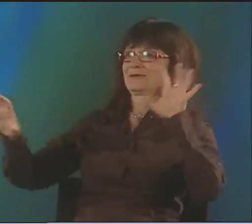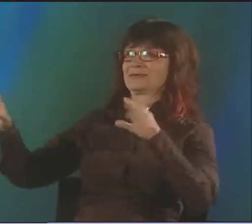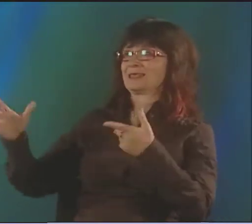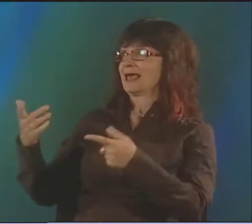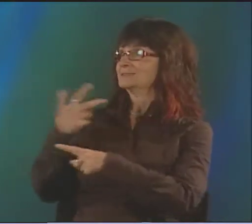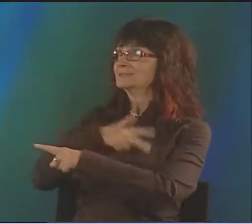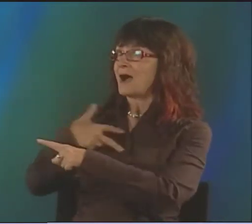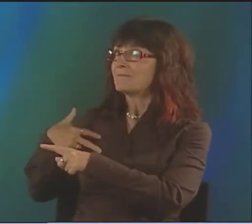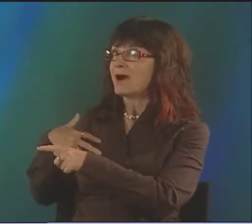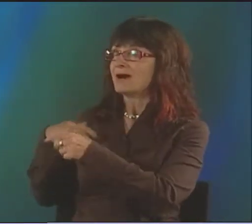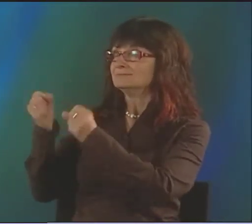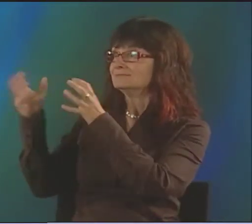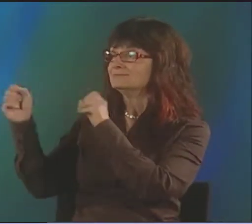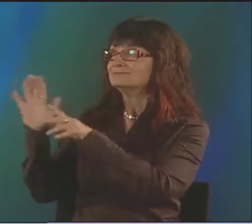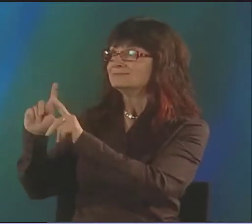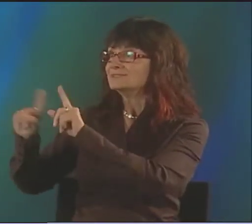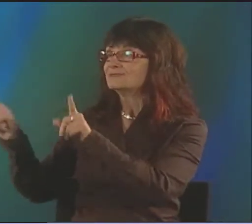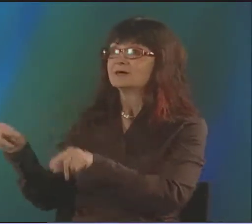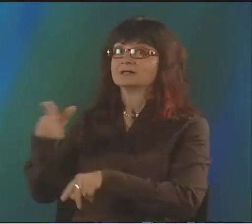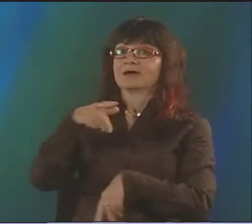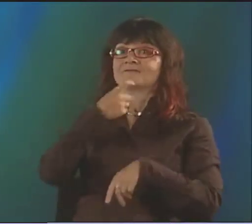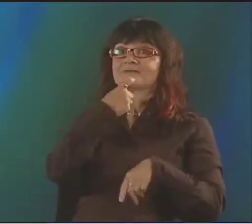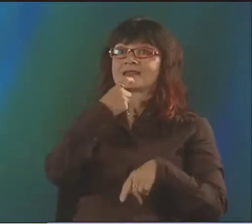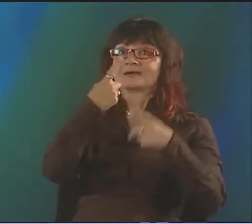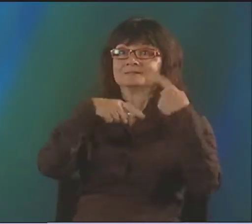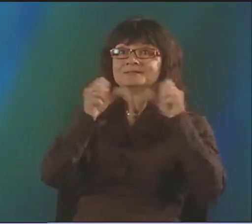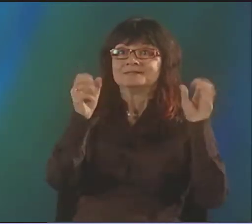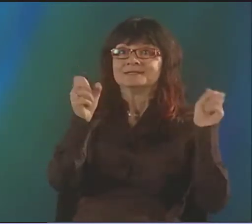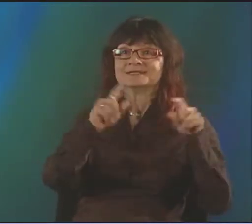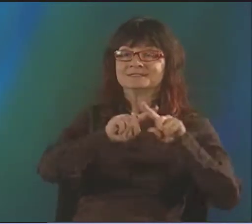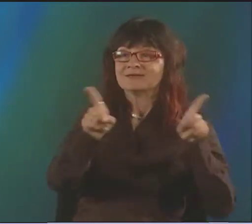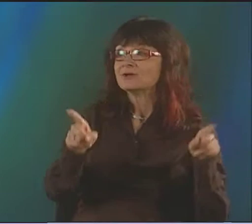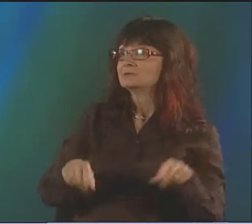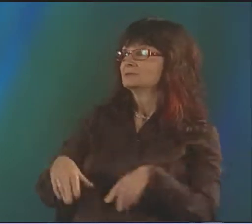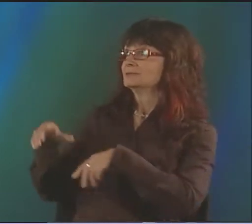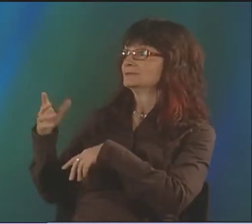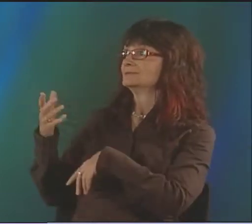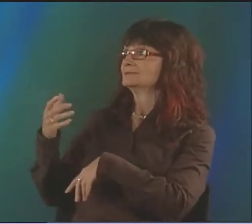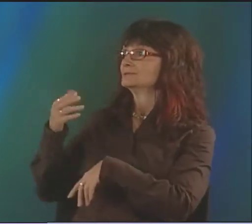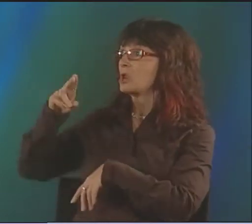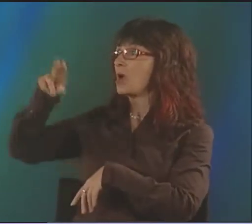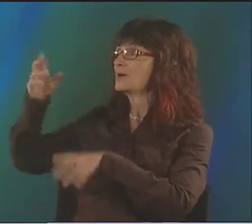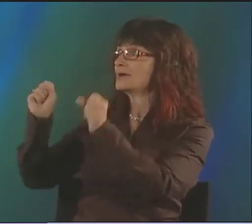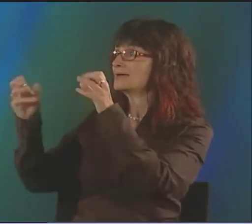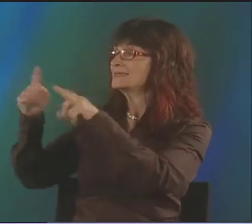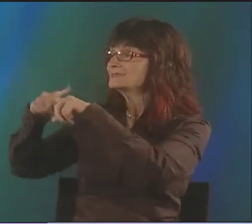THE WAY IT WORKS-- LIKE FOR INSTANCE, DANISH SIGN LANGUAGE OR NORWEGIAN SIGN LANGUAGE